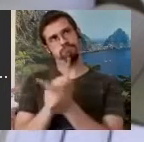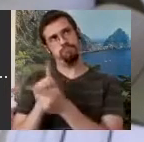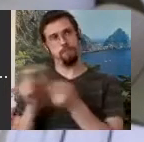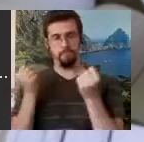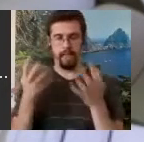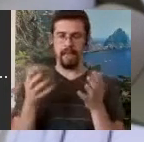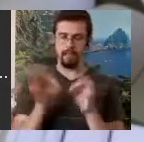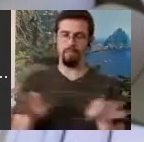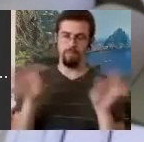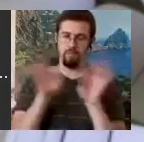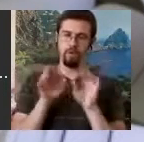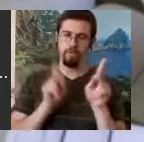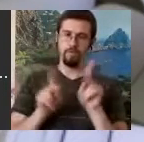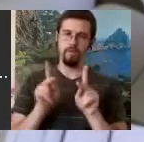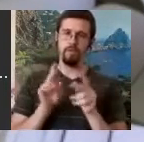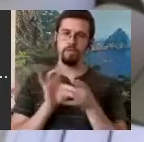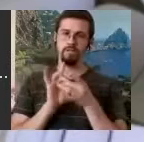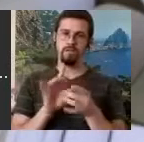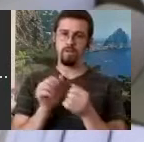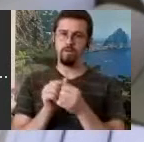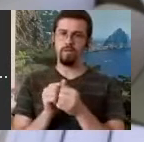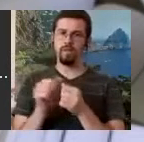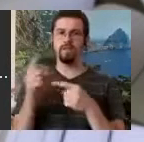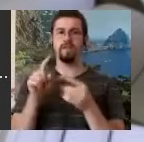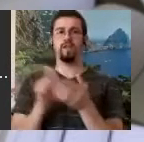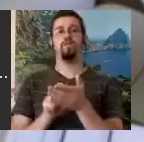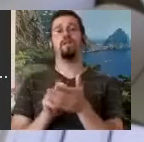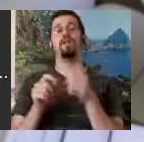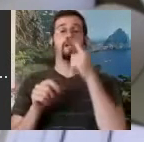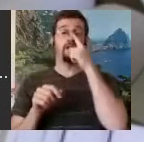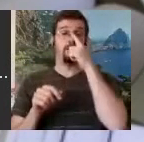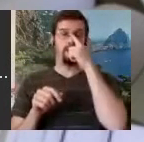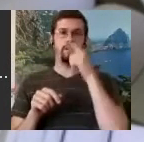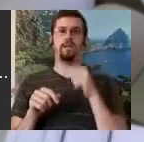to SignWriting but the first thing that happened was I met his son-in-law